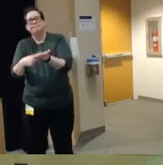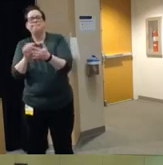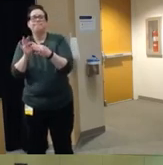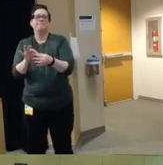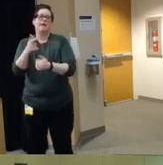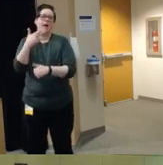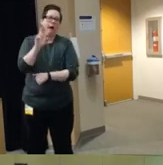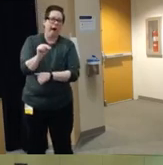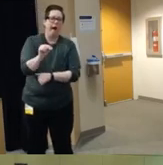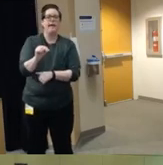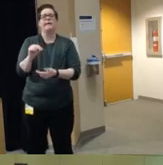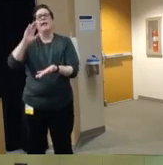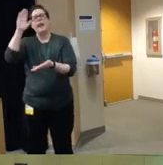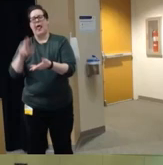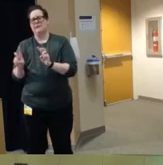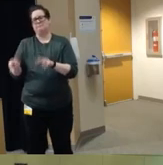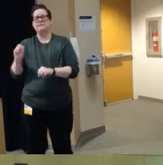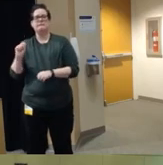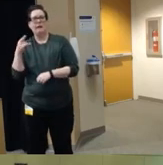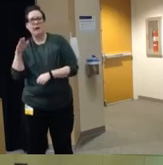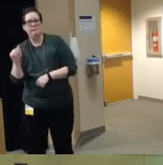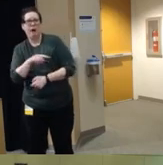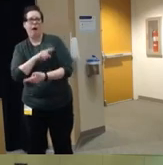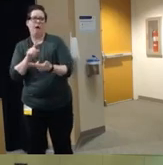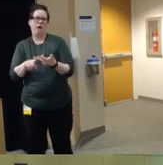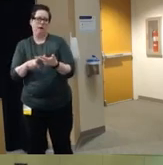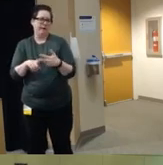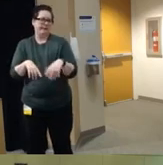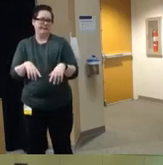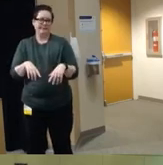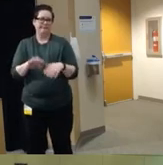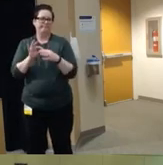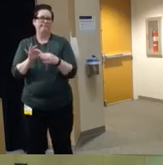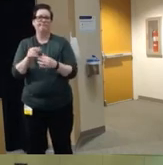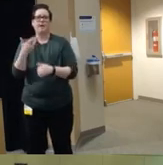Community Resources for survivors of firearm violence um are two um of the talks that that